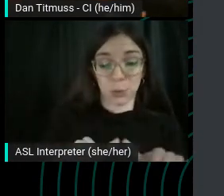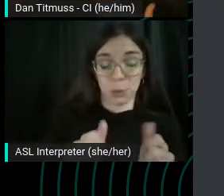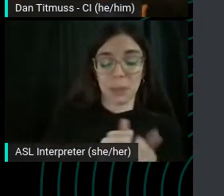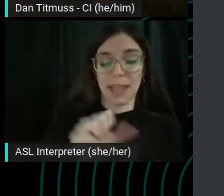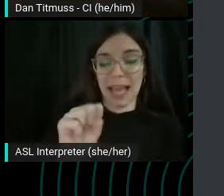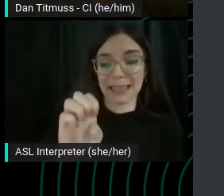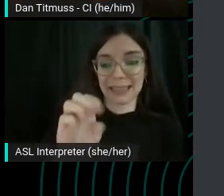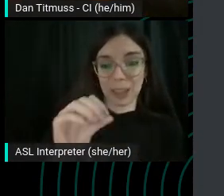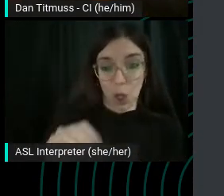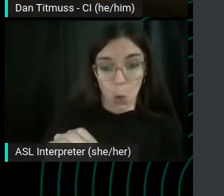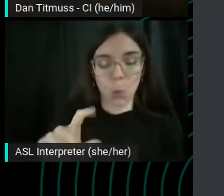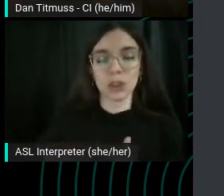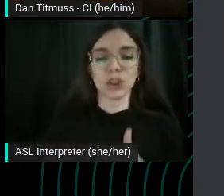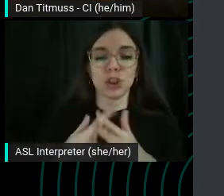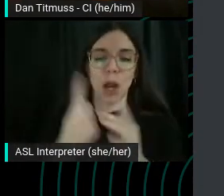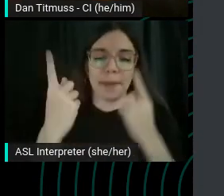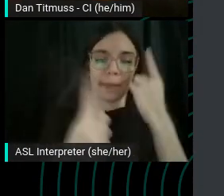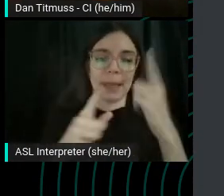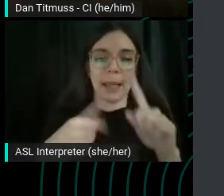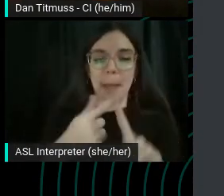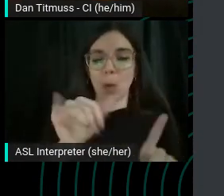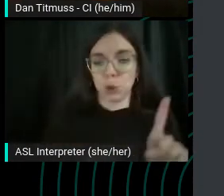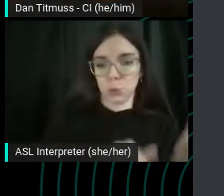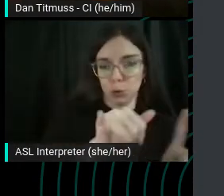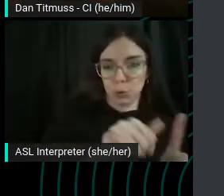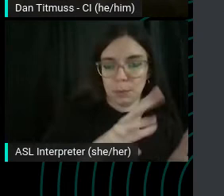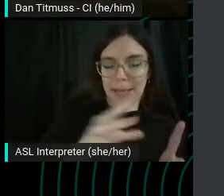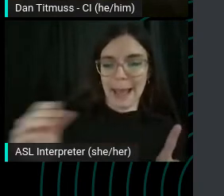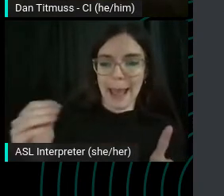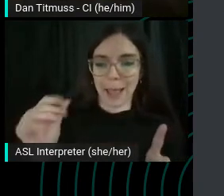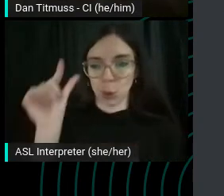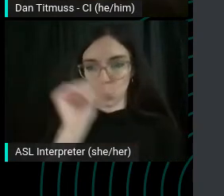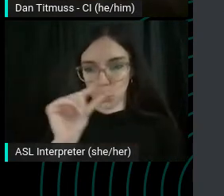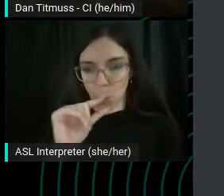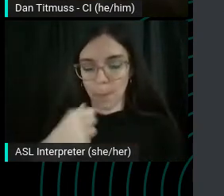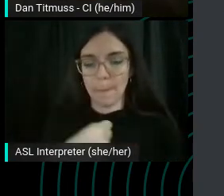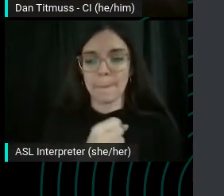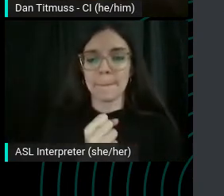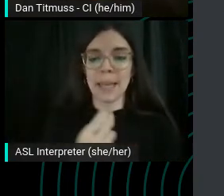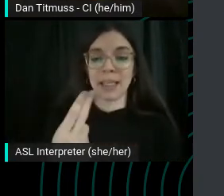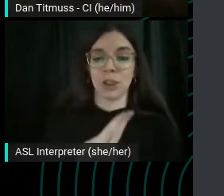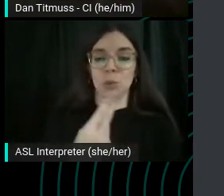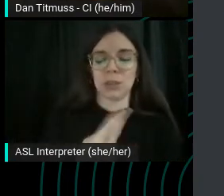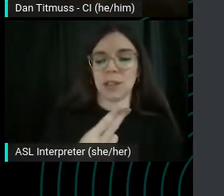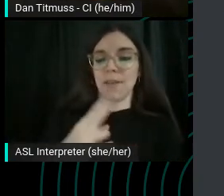about YouTube, alongside Google and making use of the US's second largest search engine.